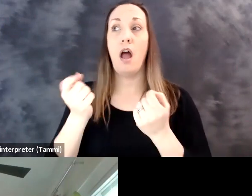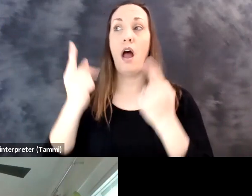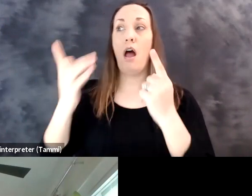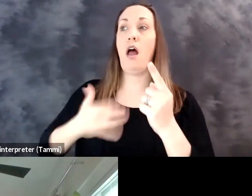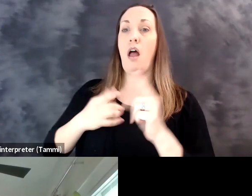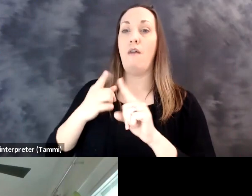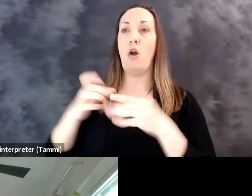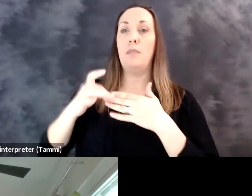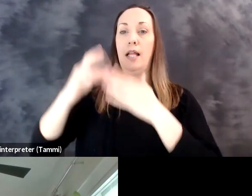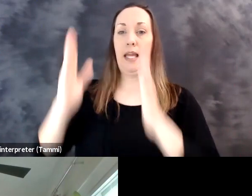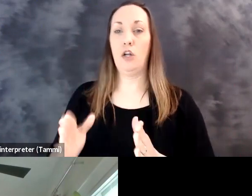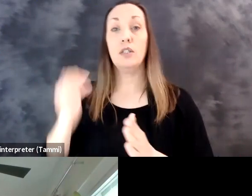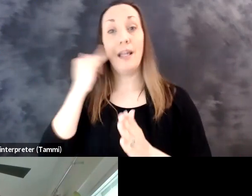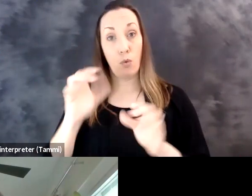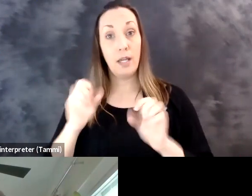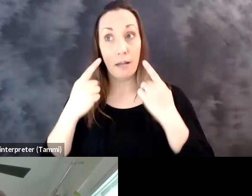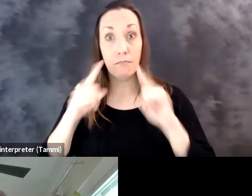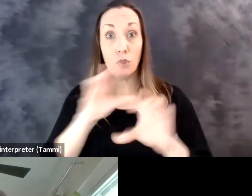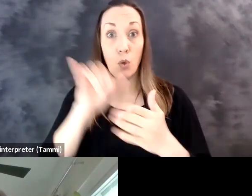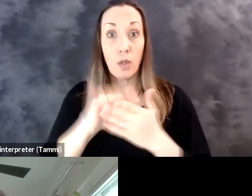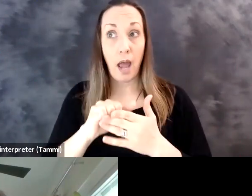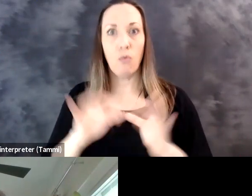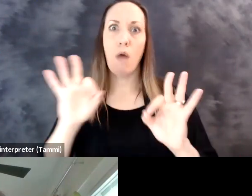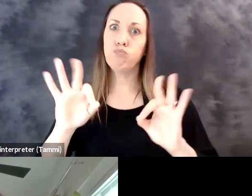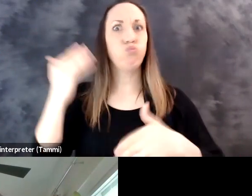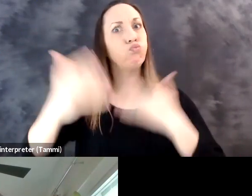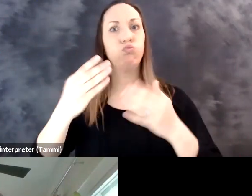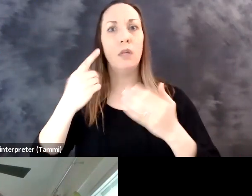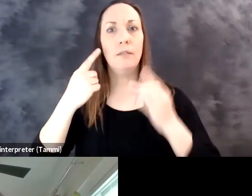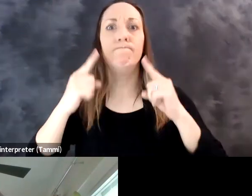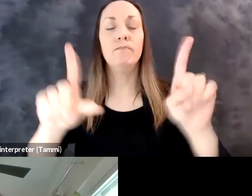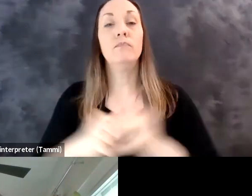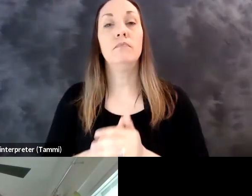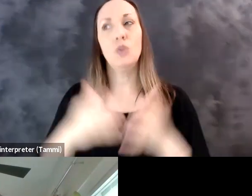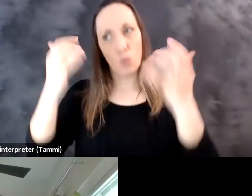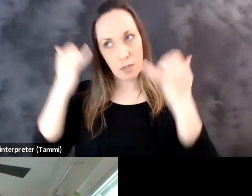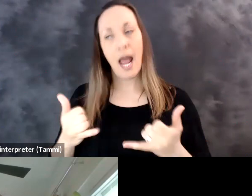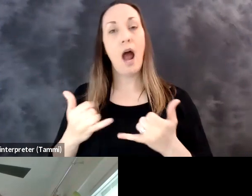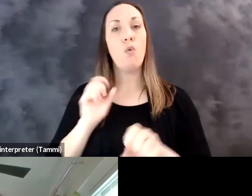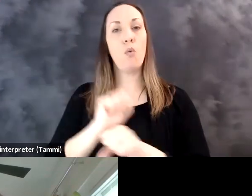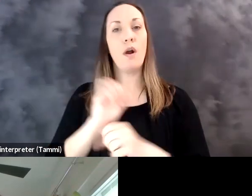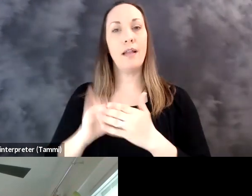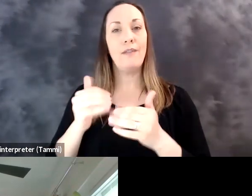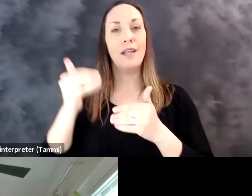If we can take that momentum afforded as processes are redesigned and optimized for equity, we'll be well on our way. And so we're looking forward to working